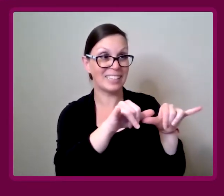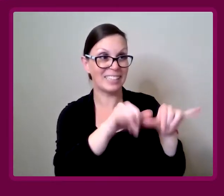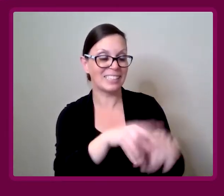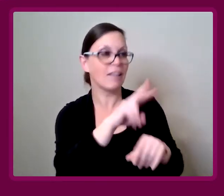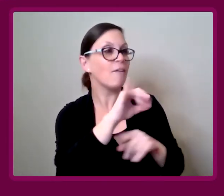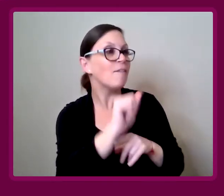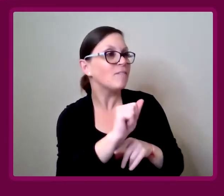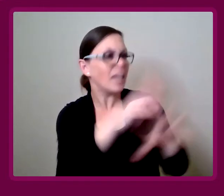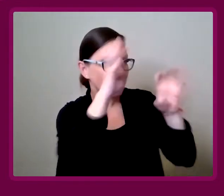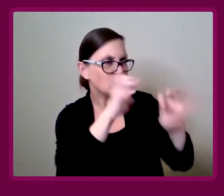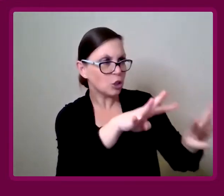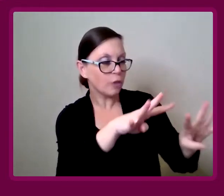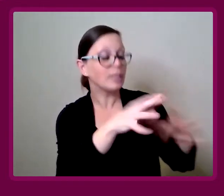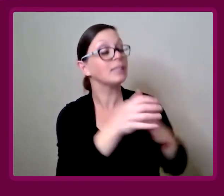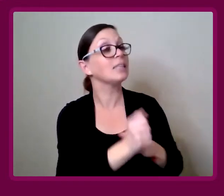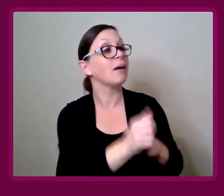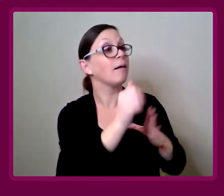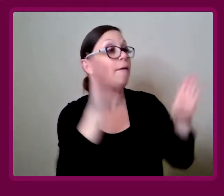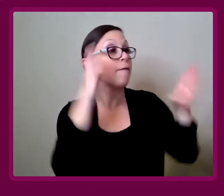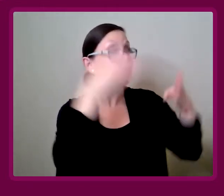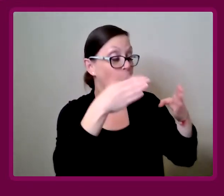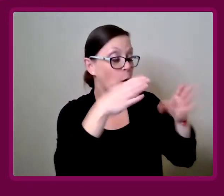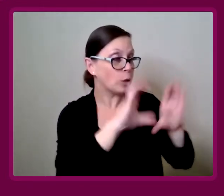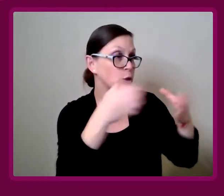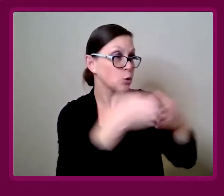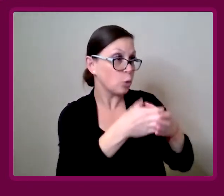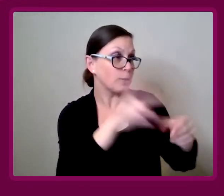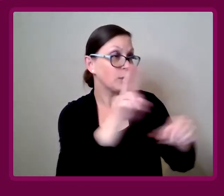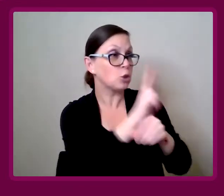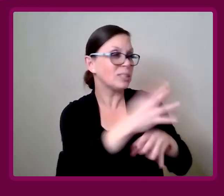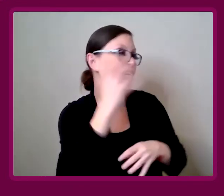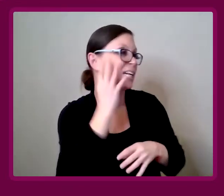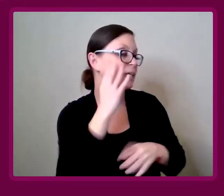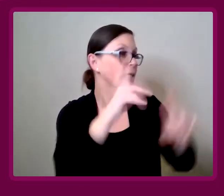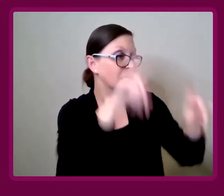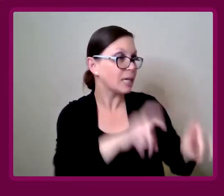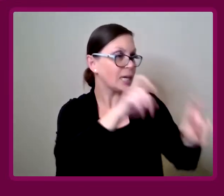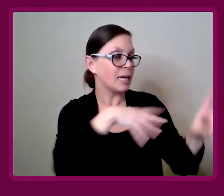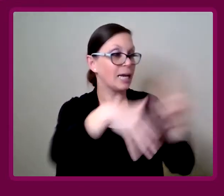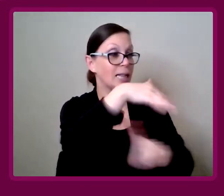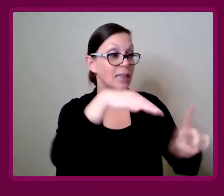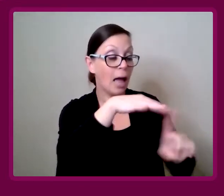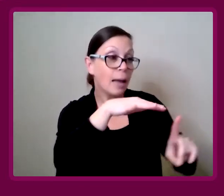via disability led surveys and focus groups, user experience testing, climate assessments